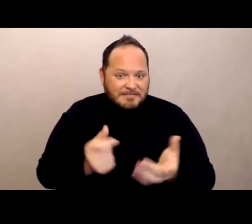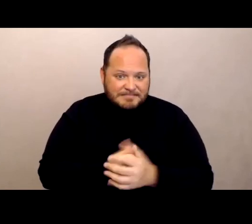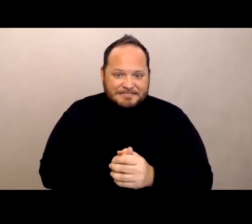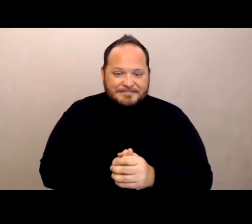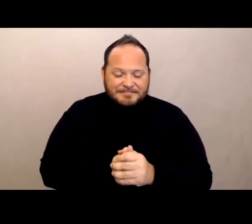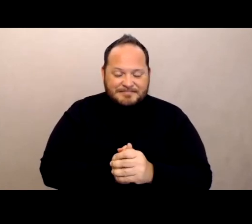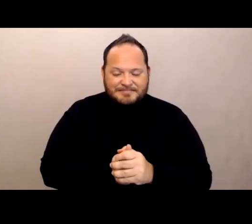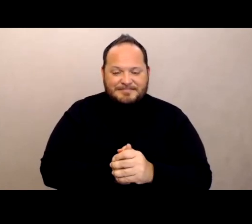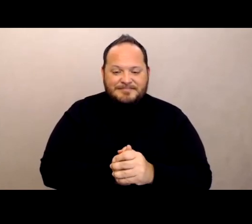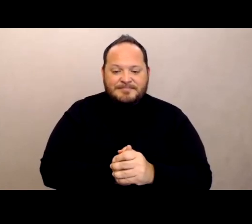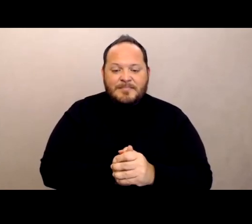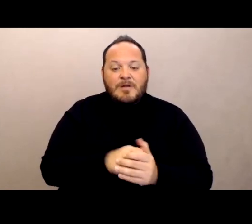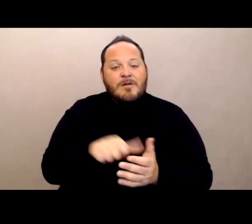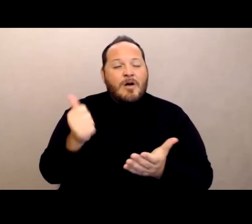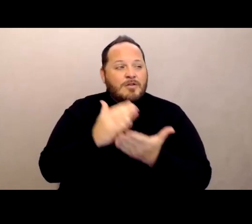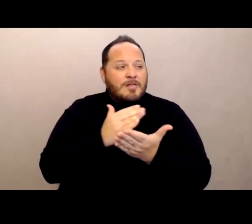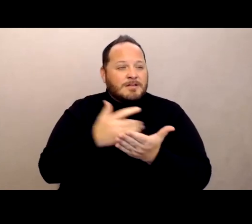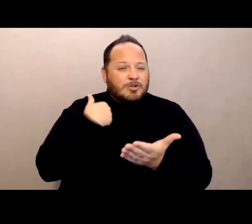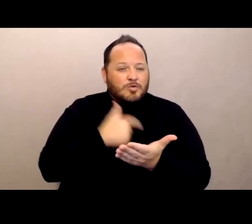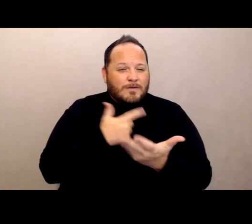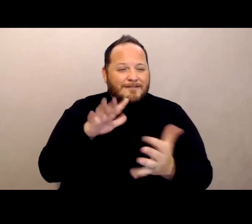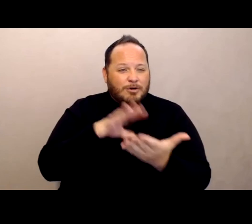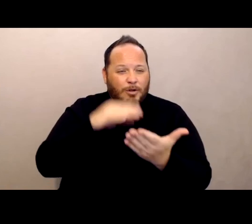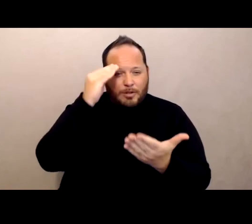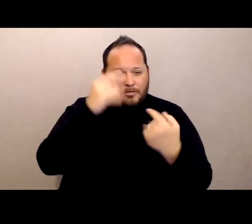Other lessons learned is that all the problems